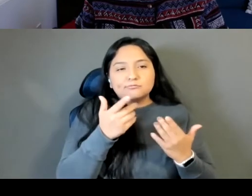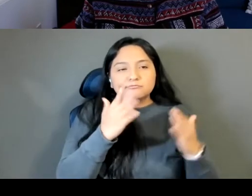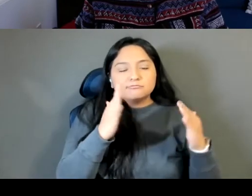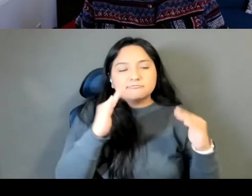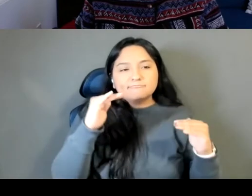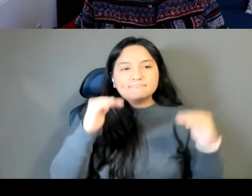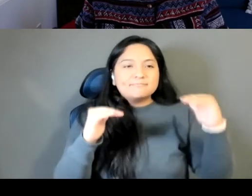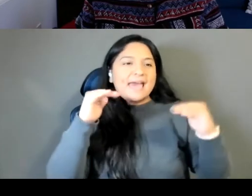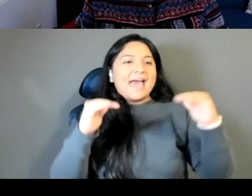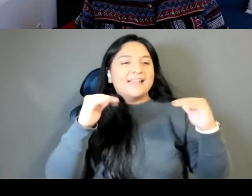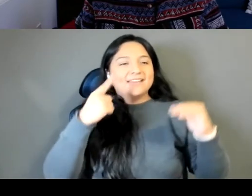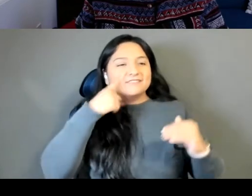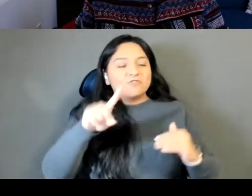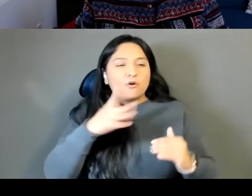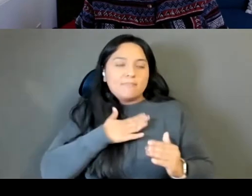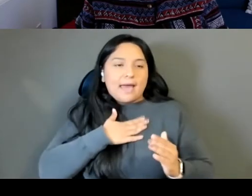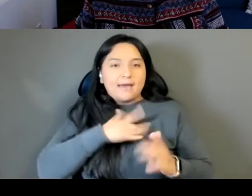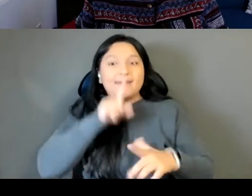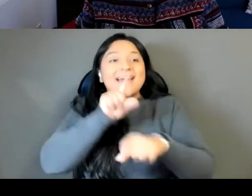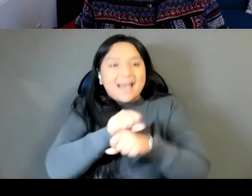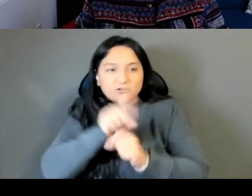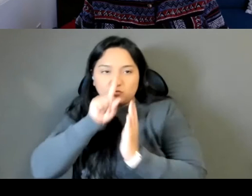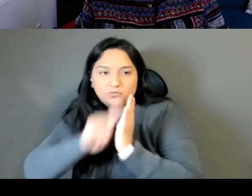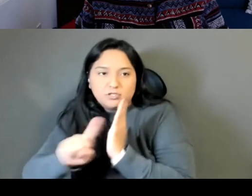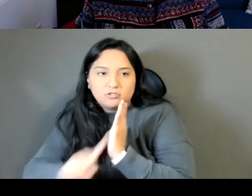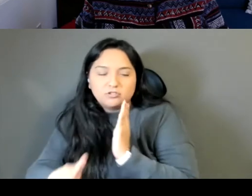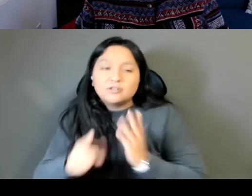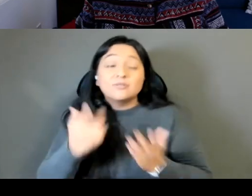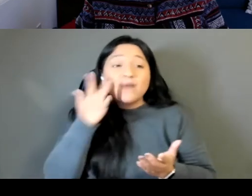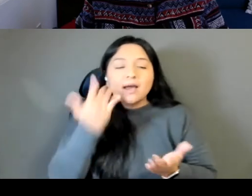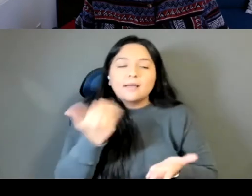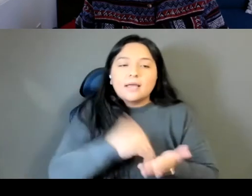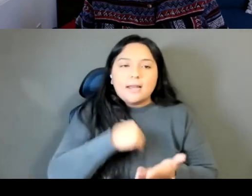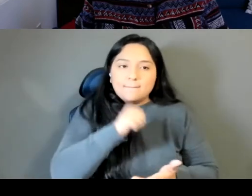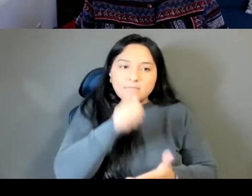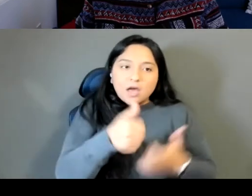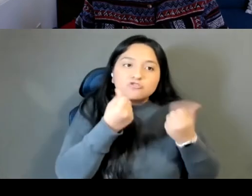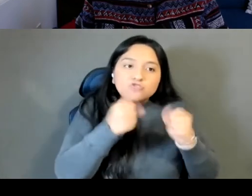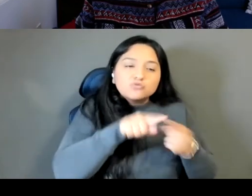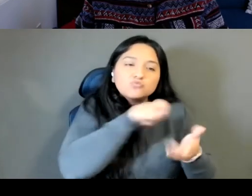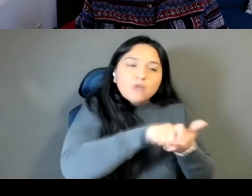trying to again, like, write a historical fiction novel or like, you know, an authoritative